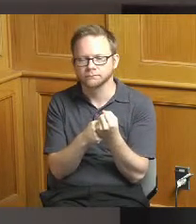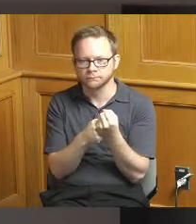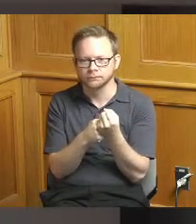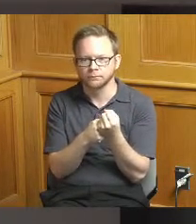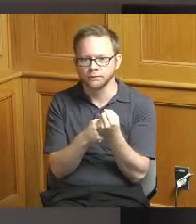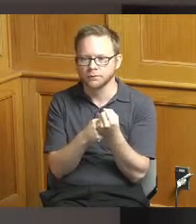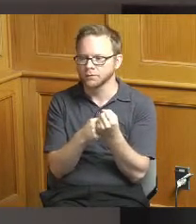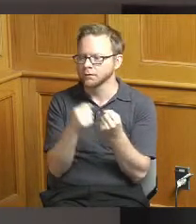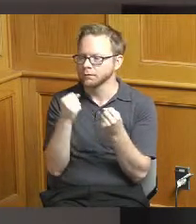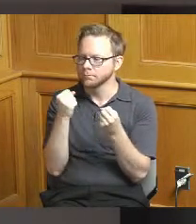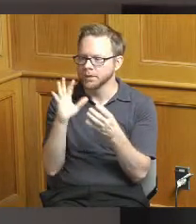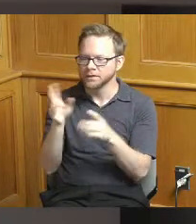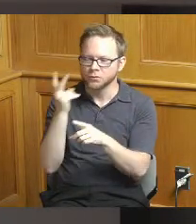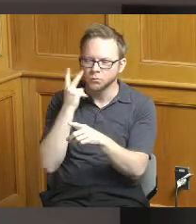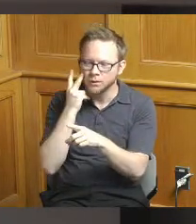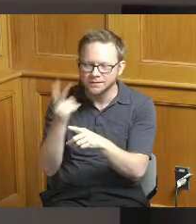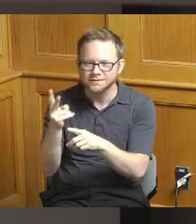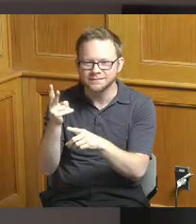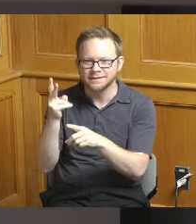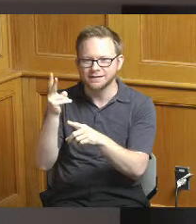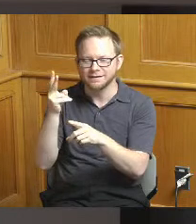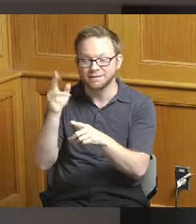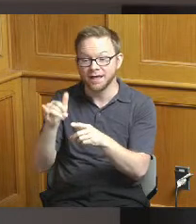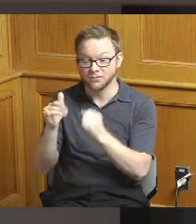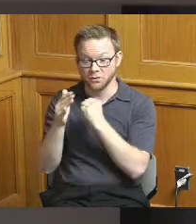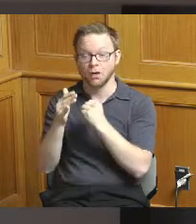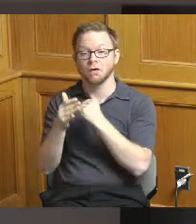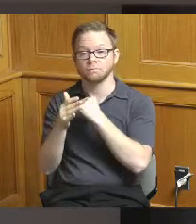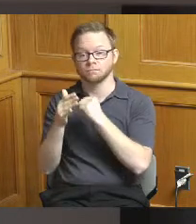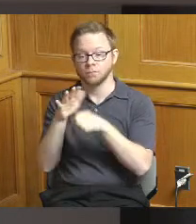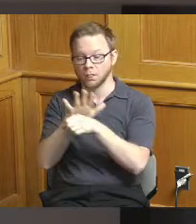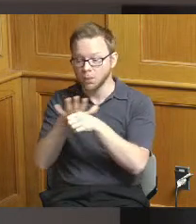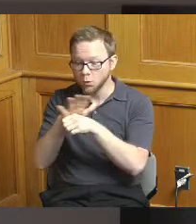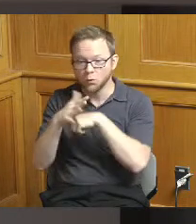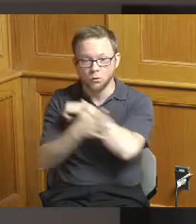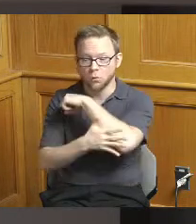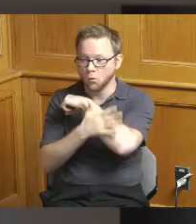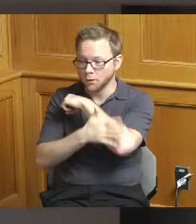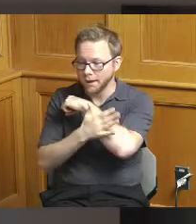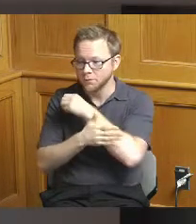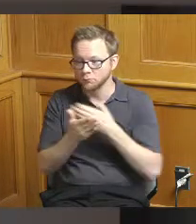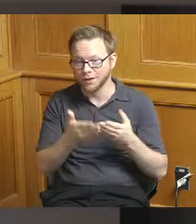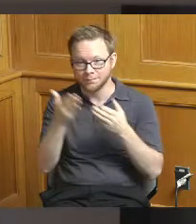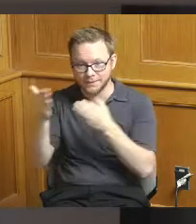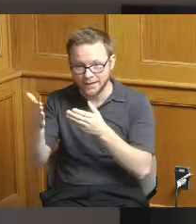implementation of a of an adopted local or county plan that would also illustrate project support